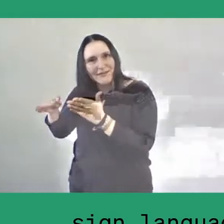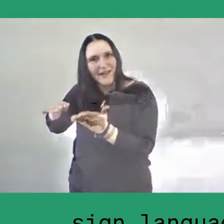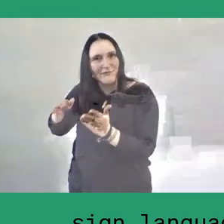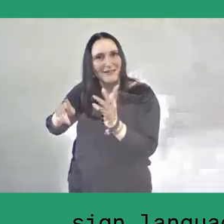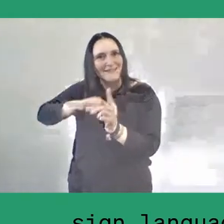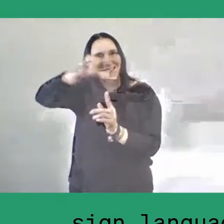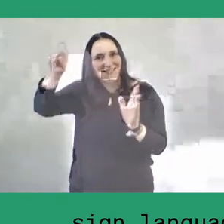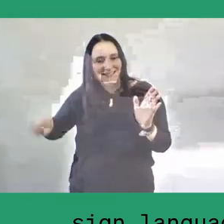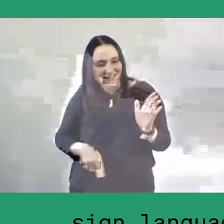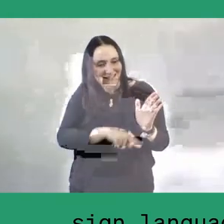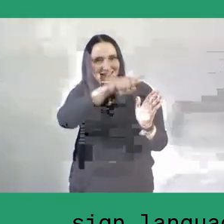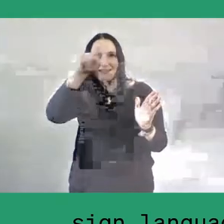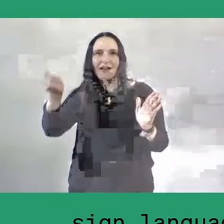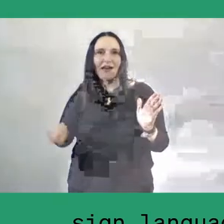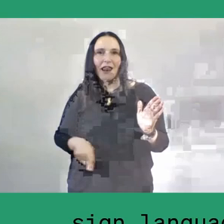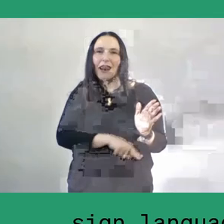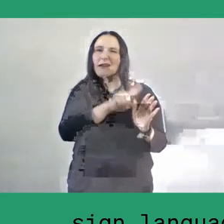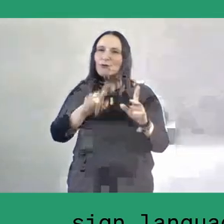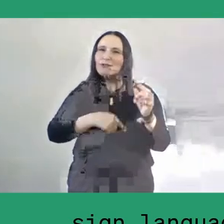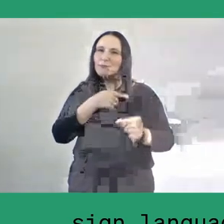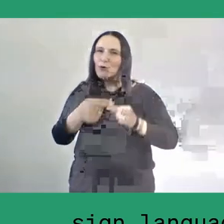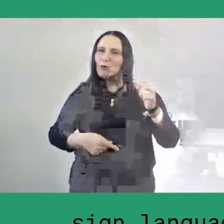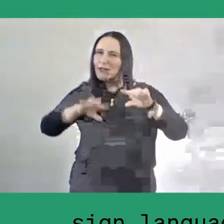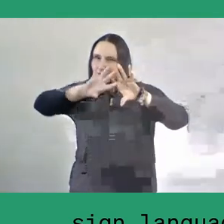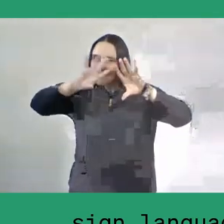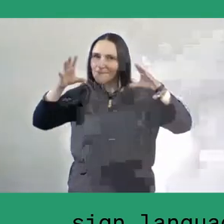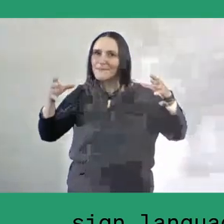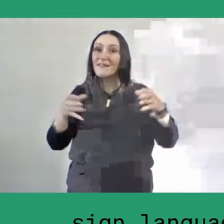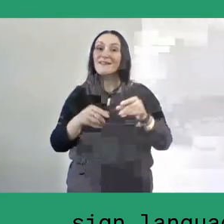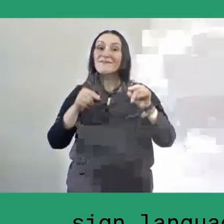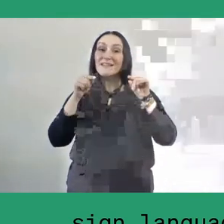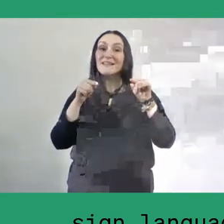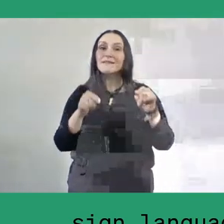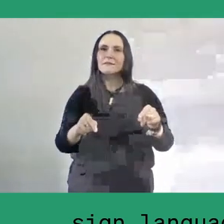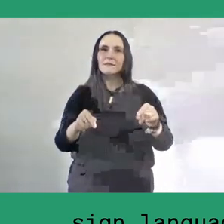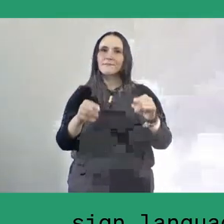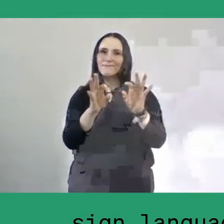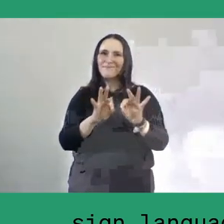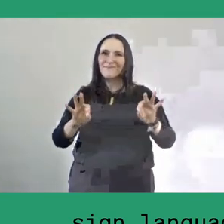But the very important point is our submissiveness and our acceptance to God.